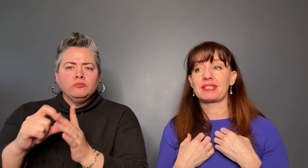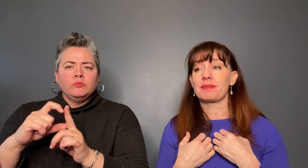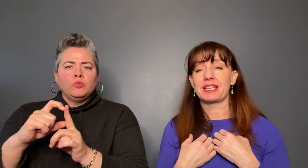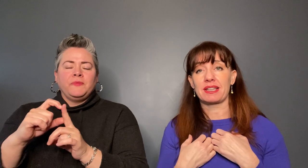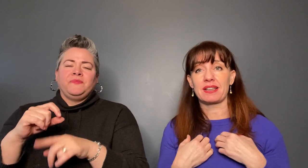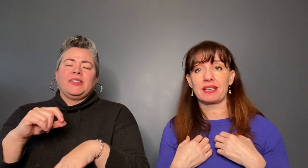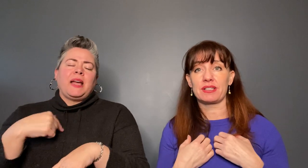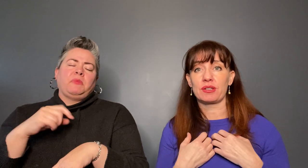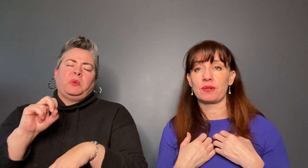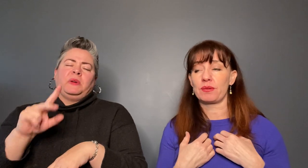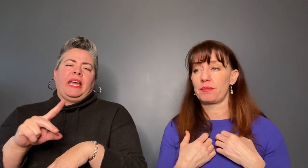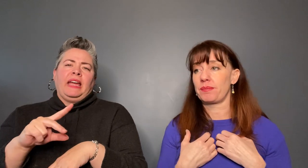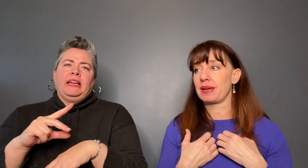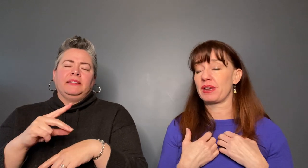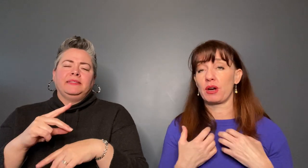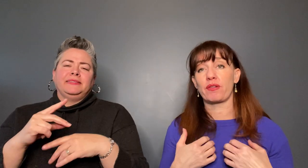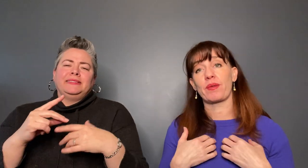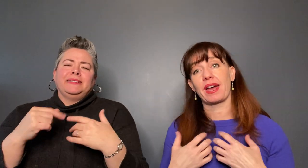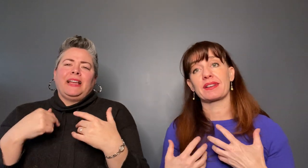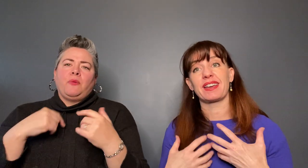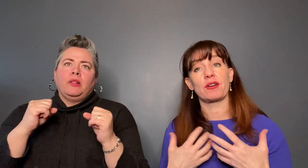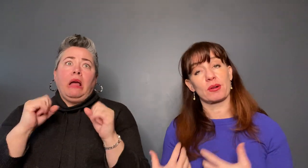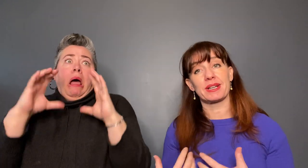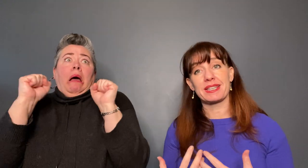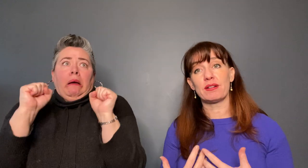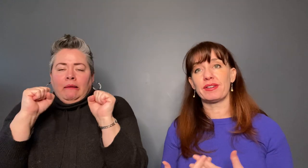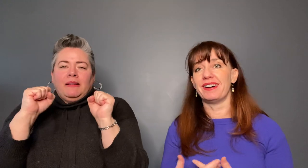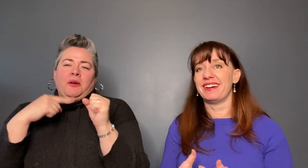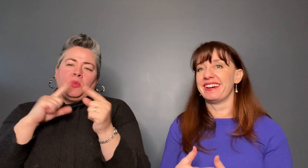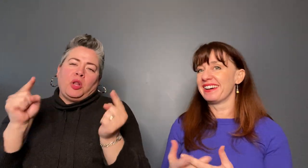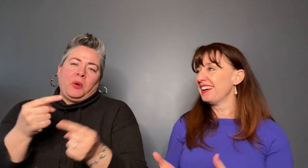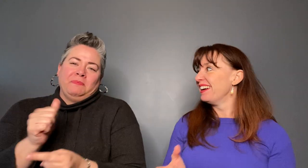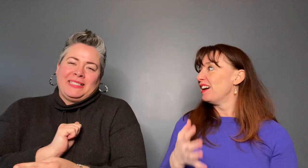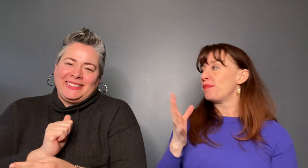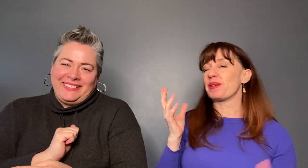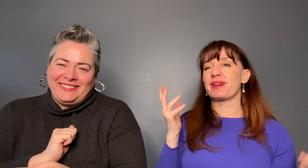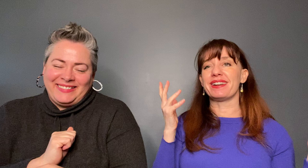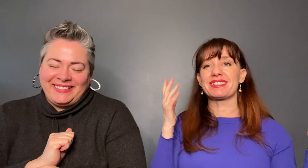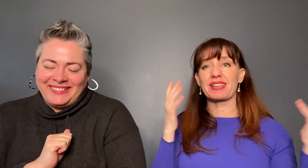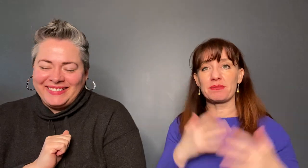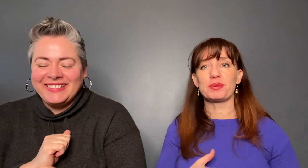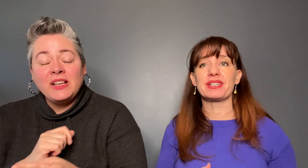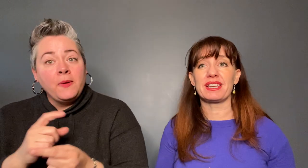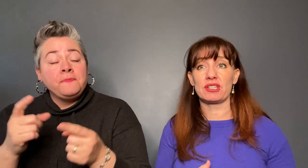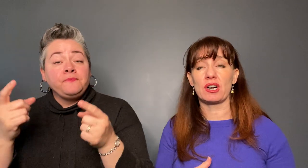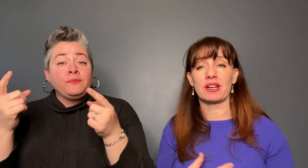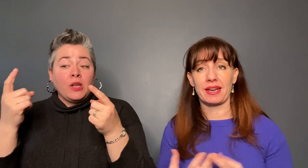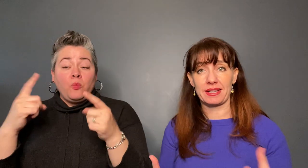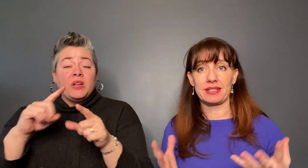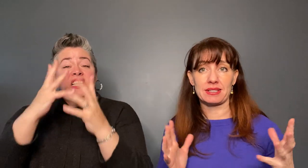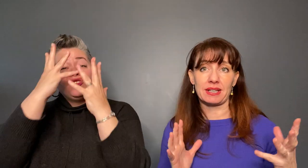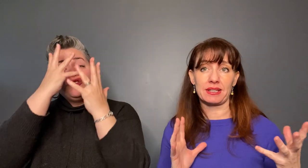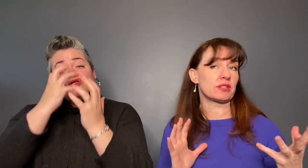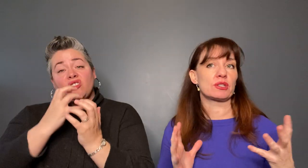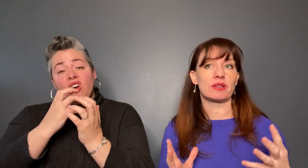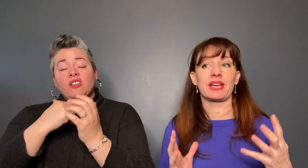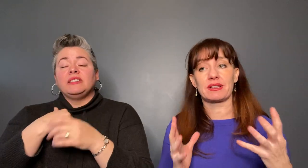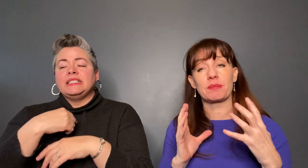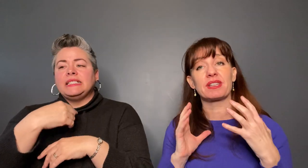I'm less likely to maybe overreact and hurt myself. When it's completely dark and he's telling some